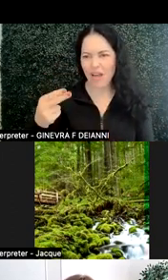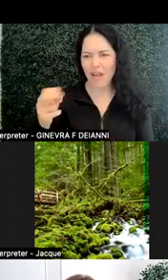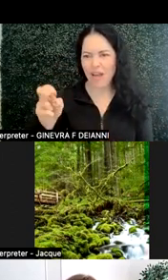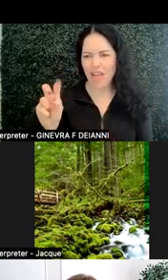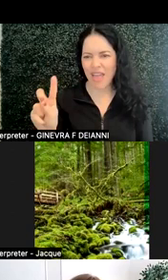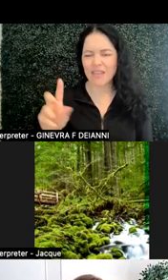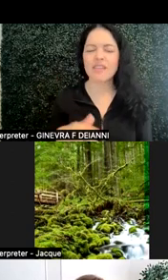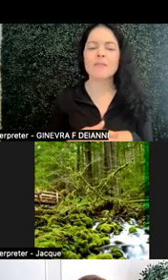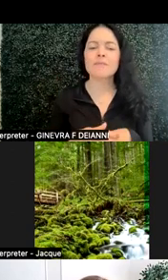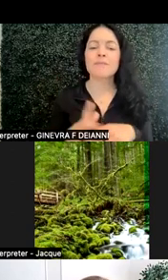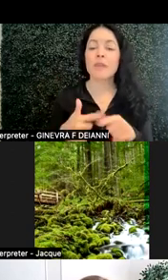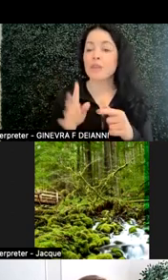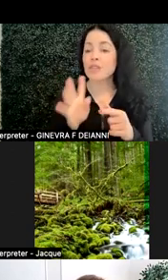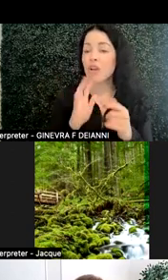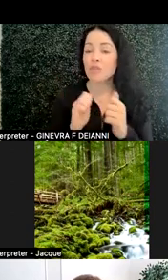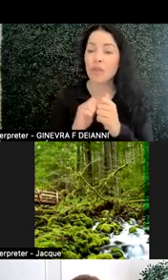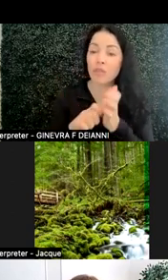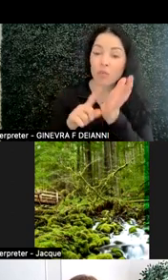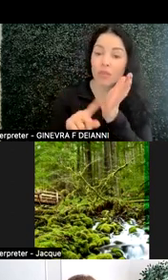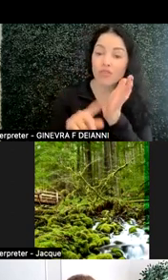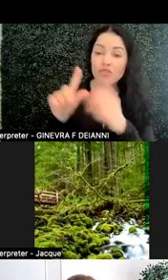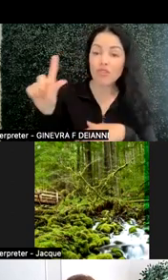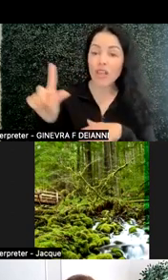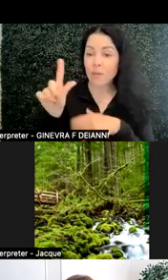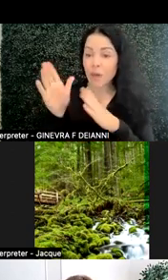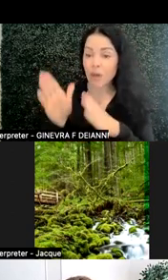on campuses like research librarians, disability support